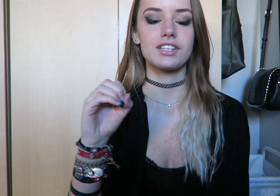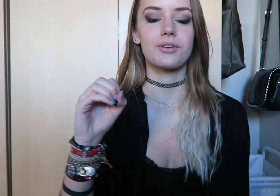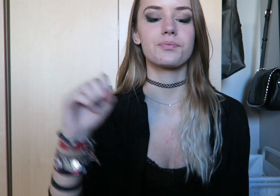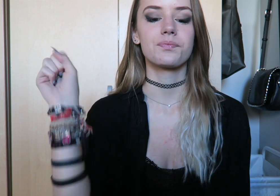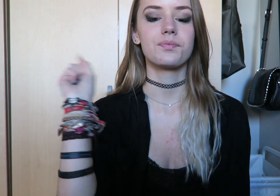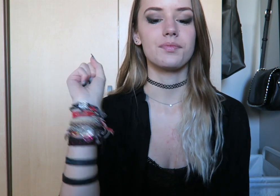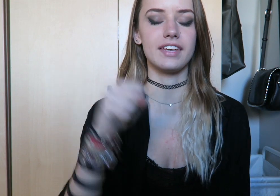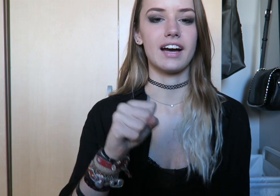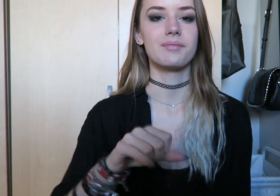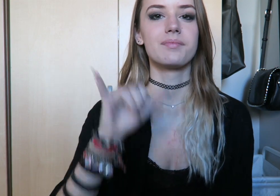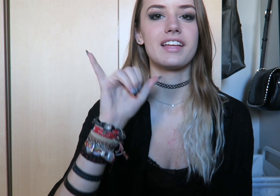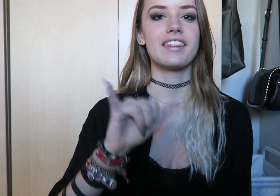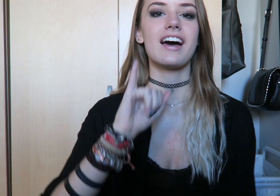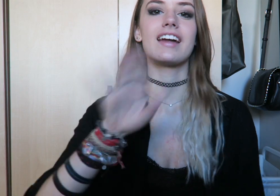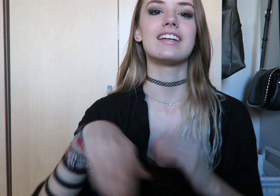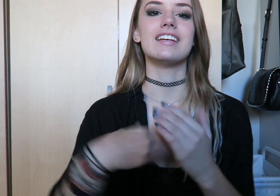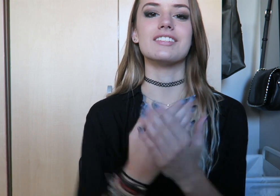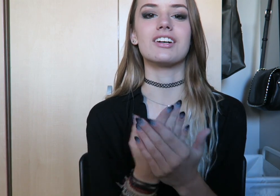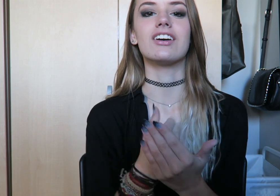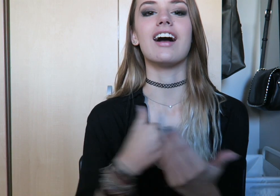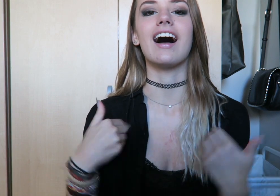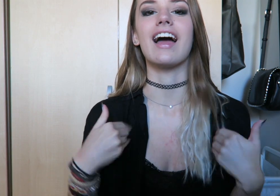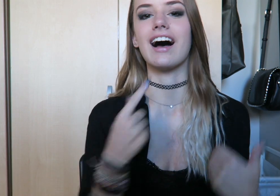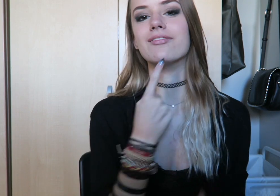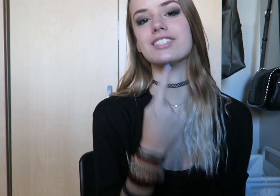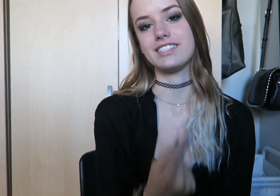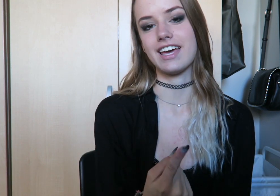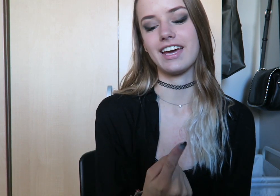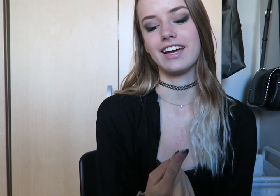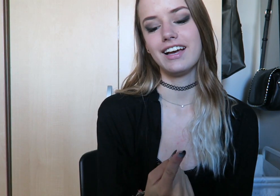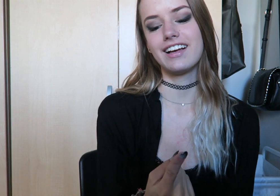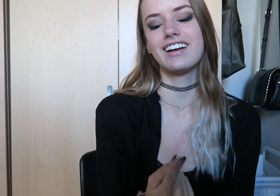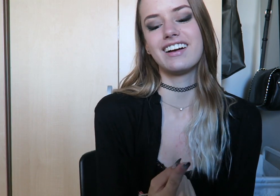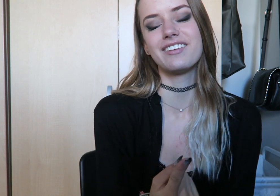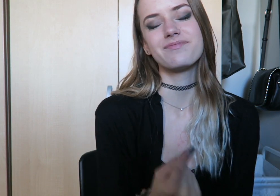So yeah, that is all I have to say. (laugh)